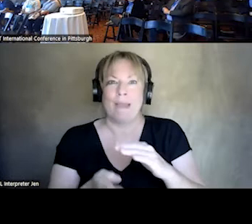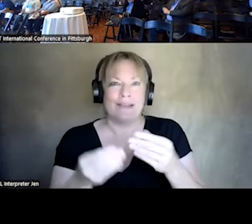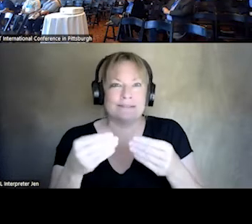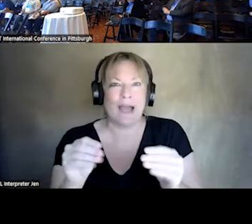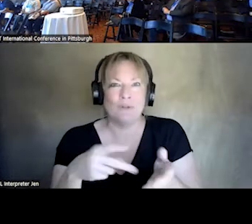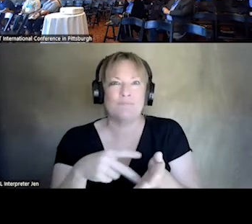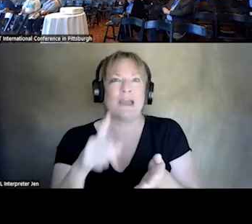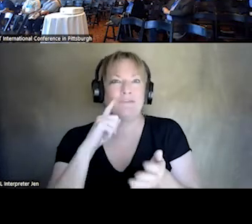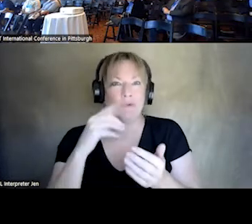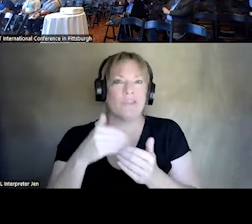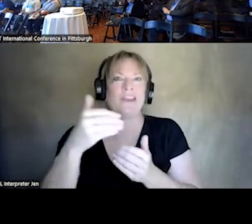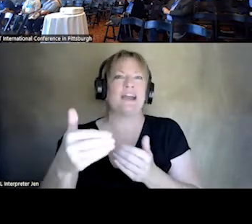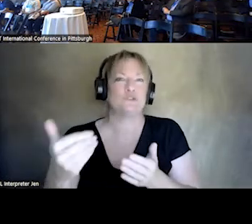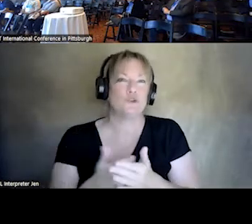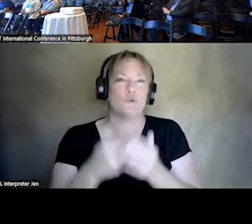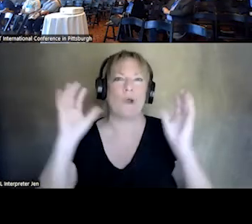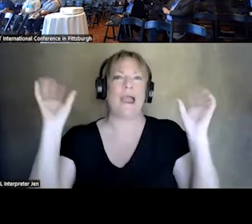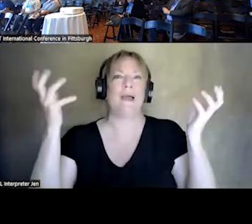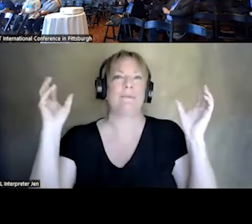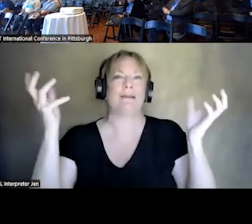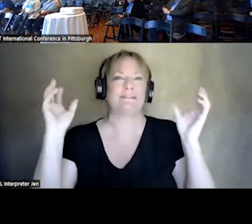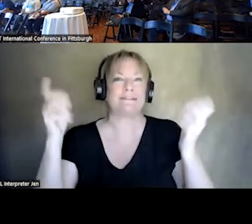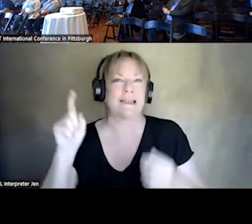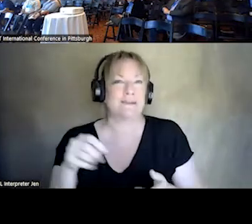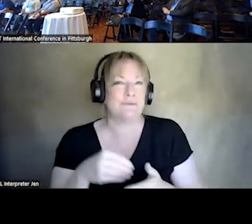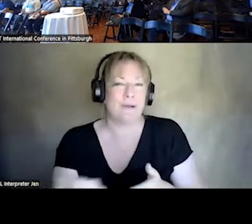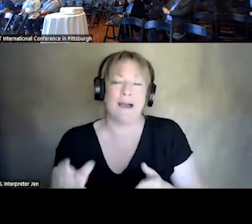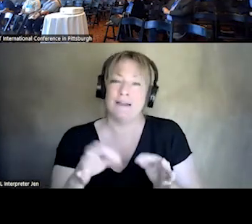THAT THEY NEED TO BUY? IS SOMETHING THAT IS IMPORTANT TO UNDERSTAND. NEXT SLIDE, PLEASE.